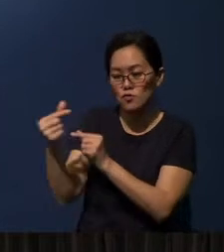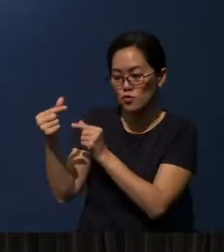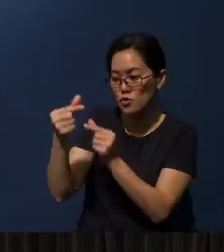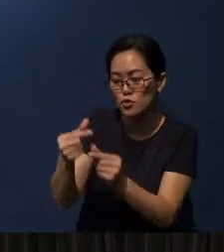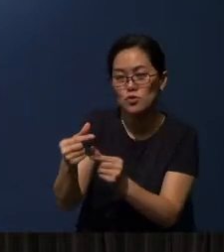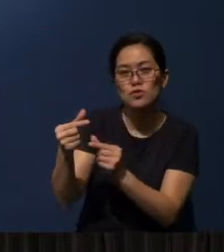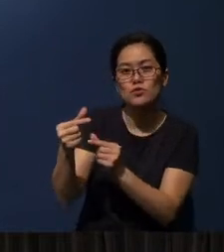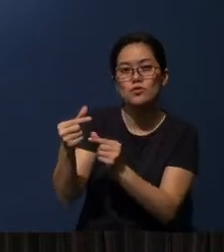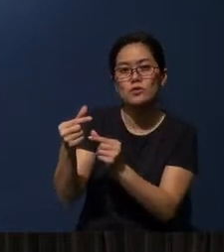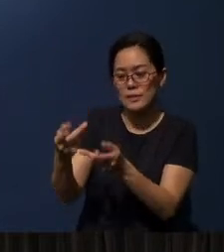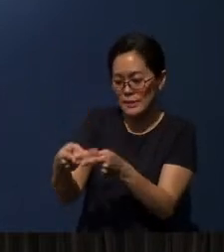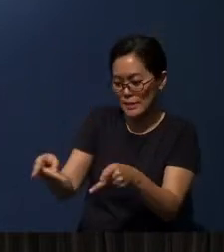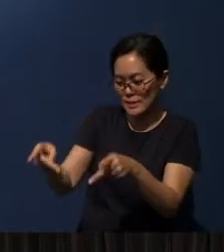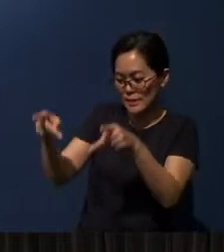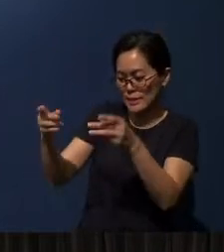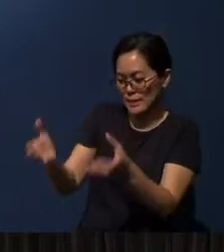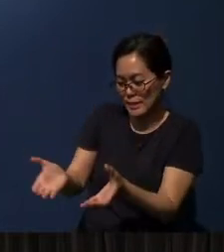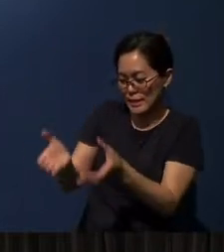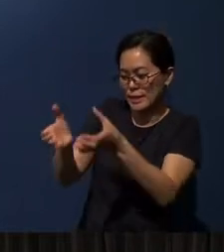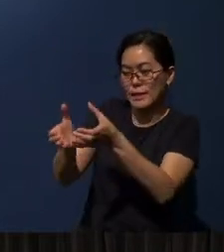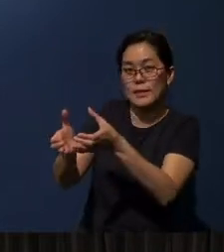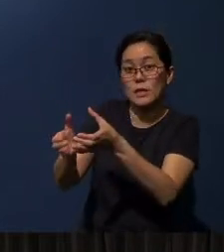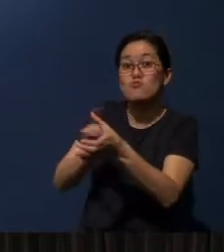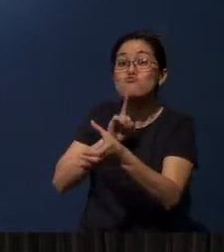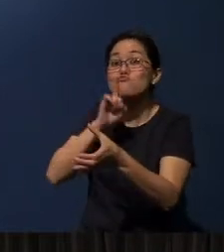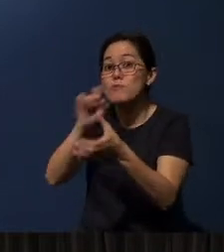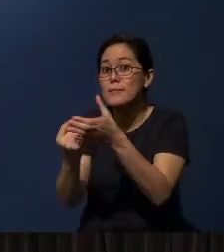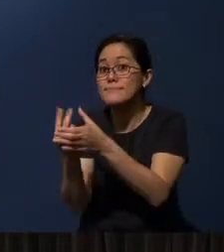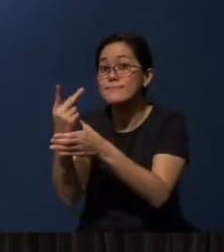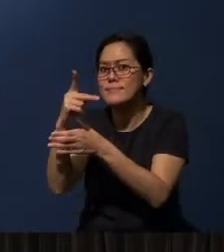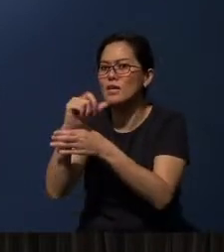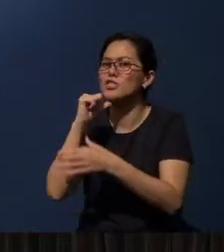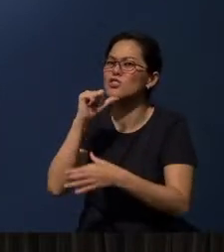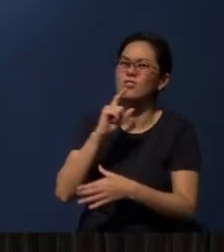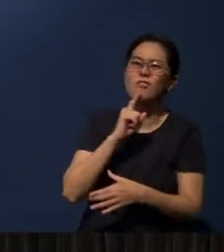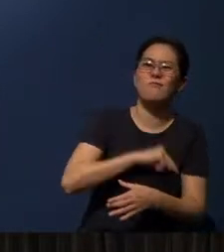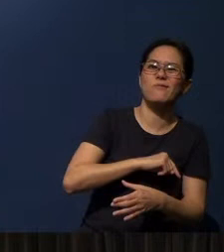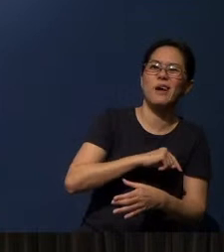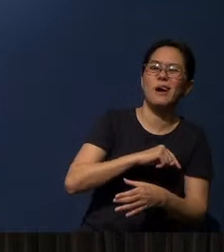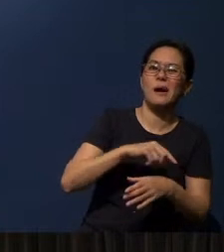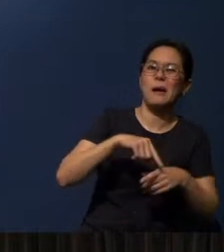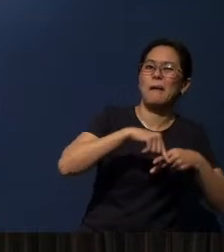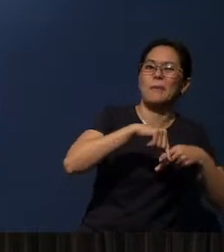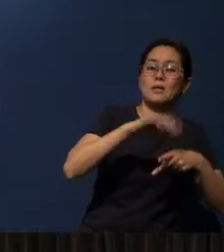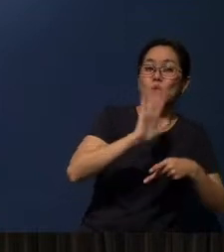And it comes in a potted plant. And this is a real potted plant, it’s not a fake plastic potted plant.